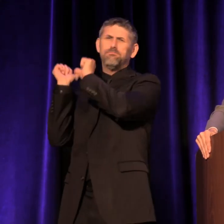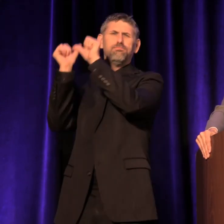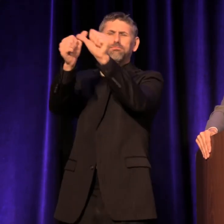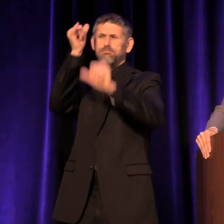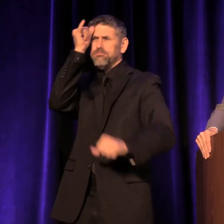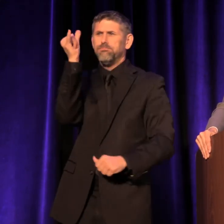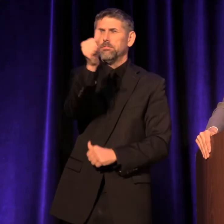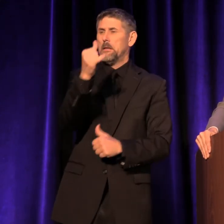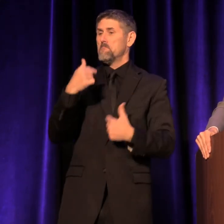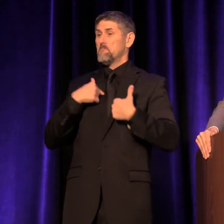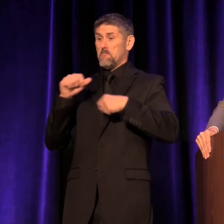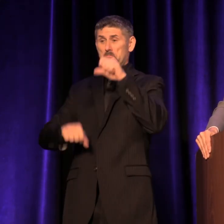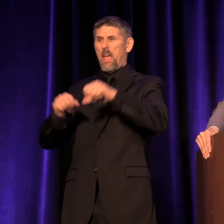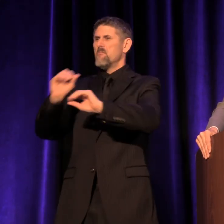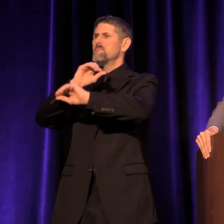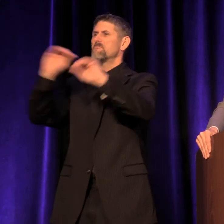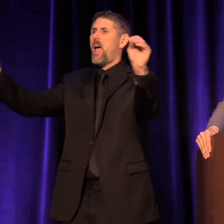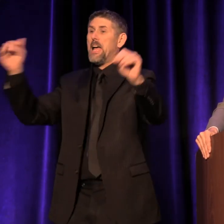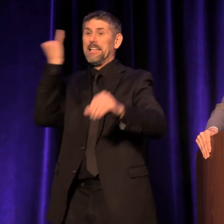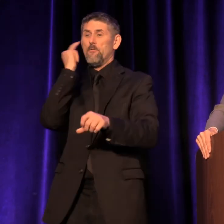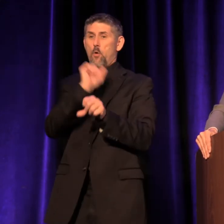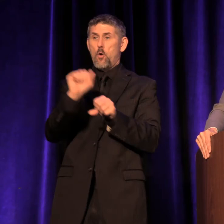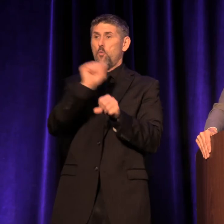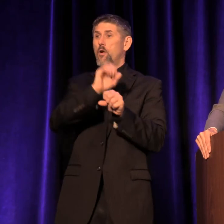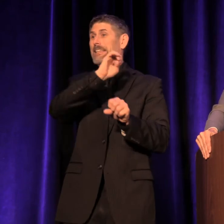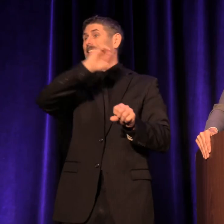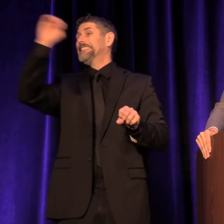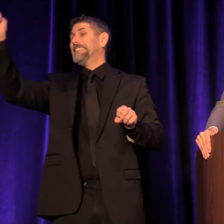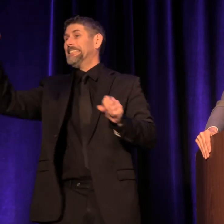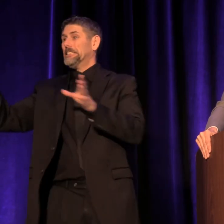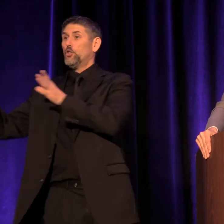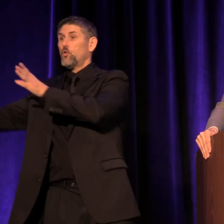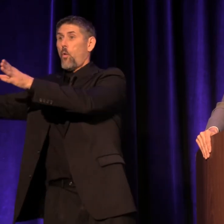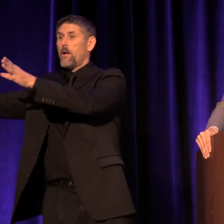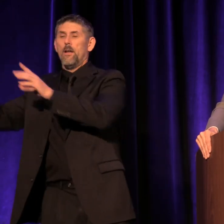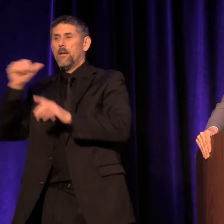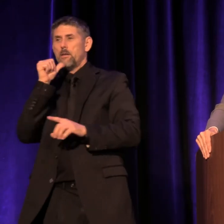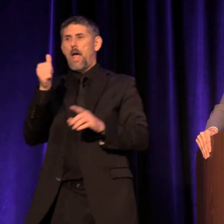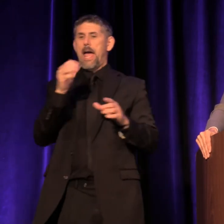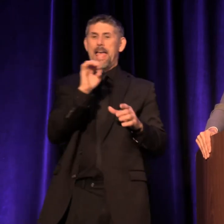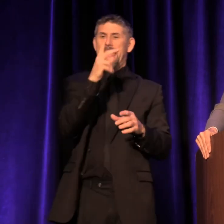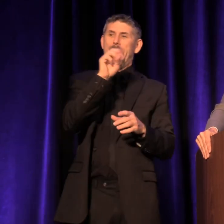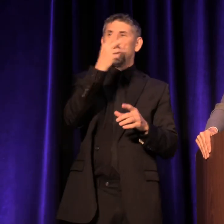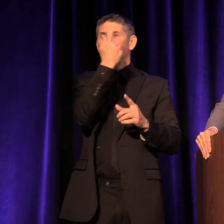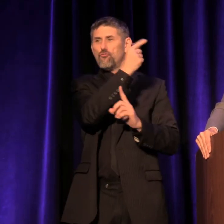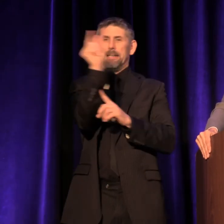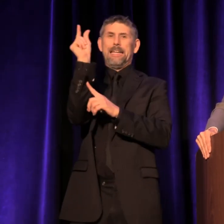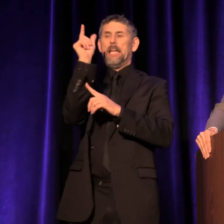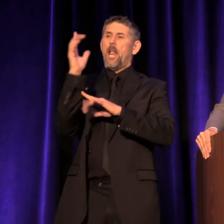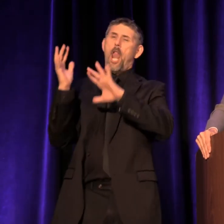that if Linda had done her work in the Eastern Corridor and not in the evergreen splendor of faraway Seattle--